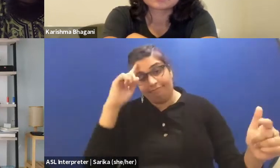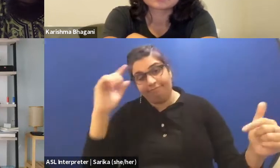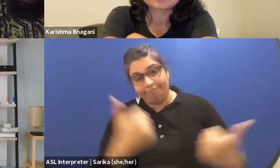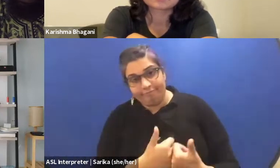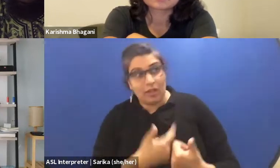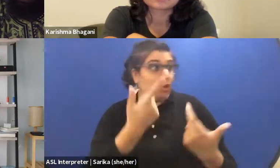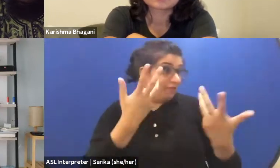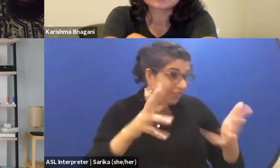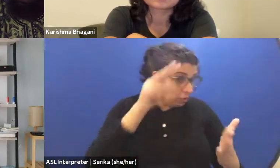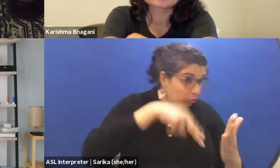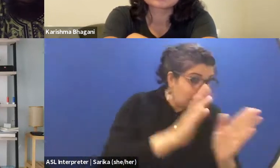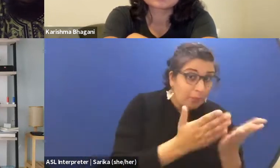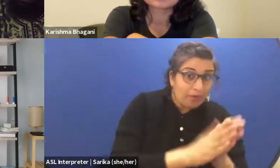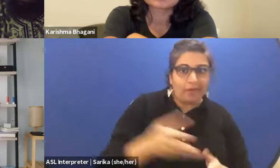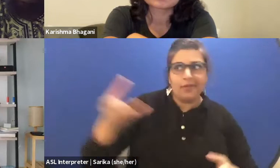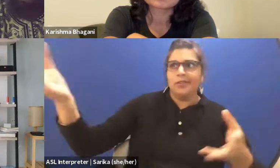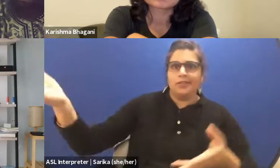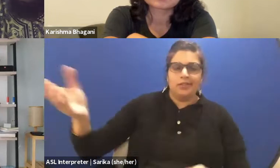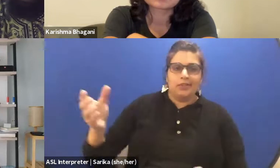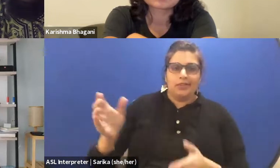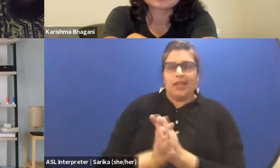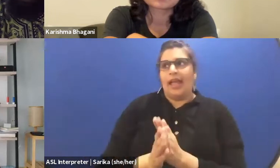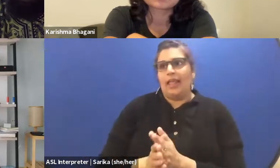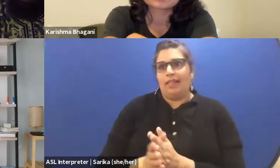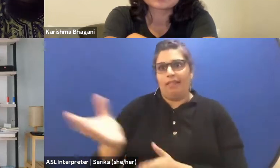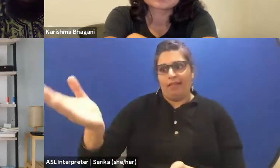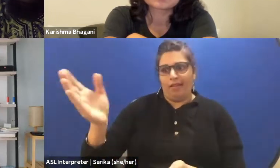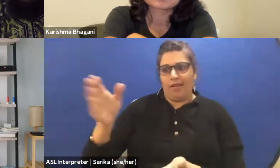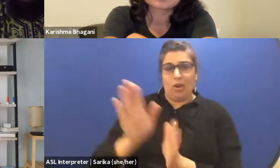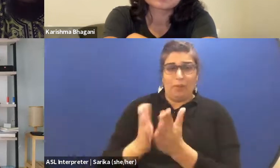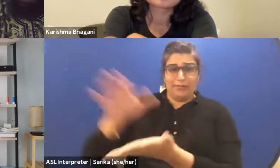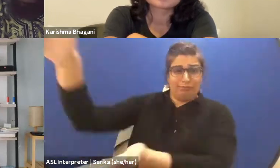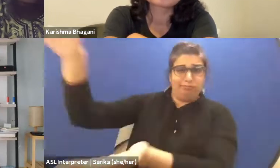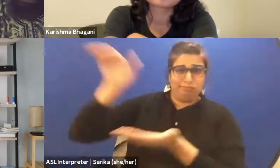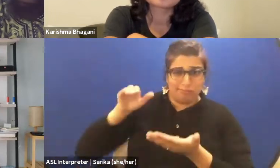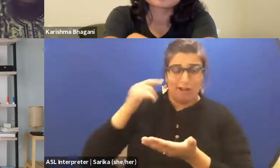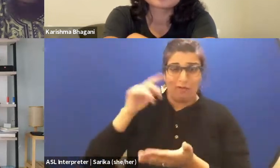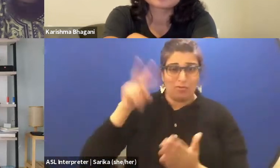And I was given 10 titles to read about that. And I'm like, "No, I'm gonna read,